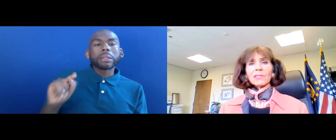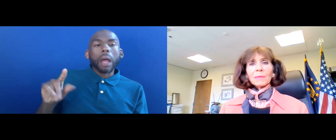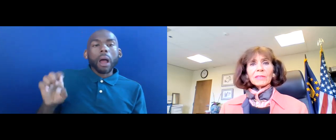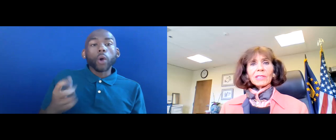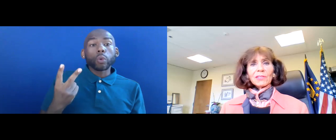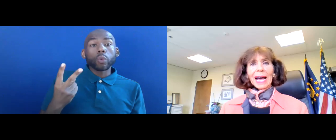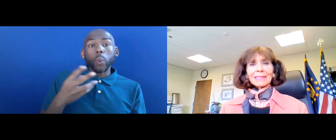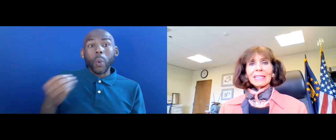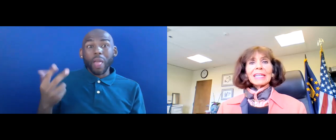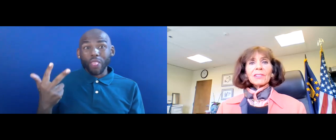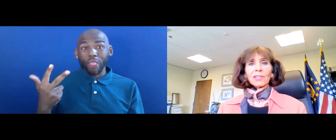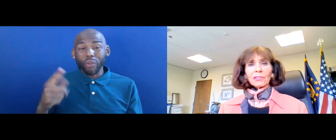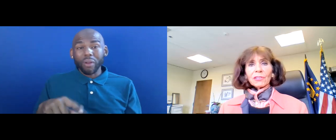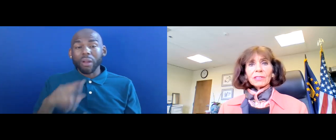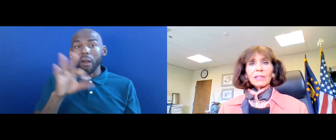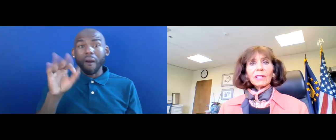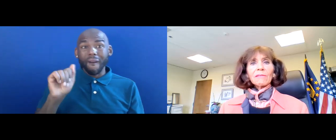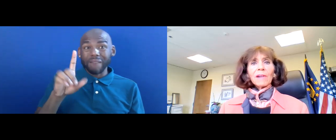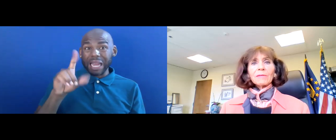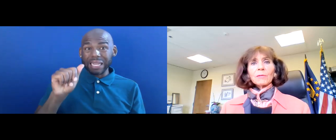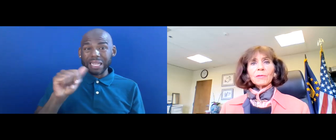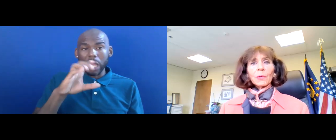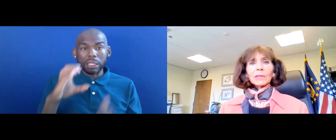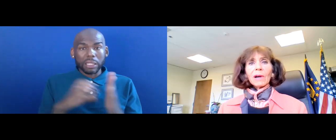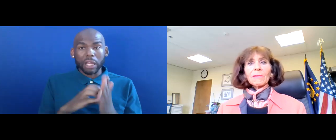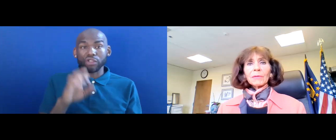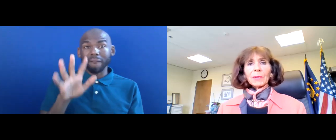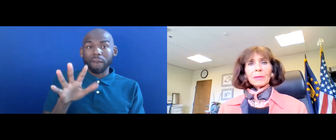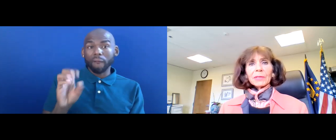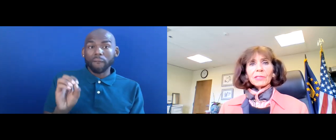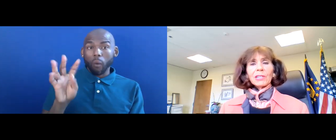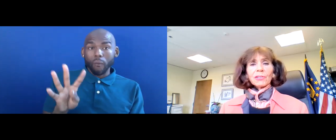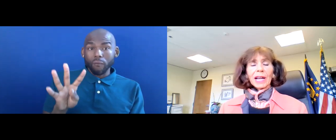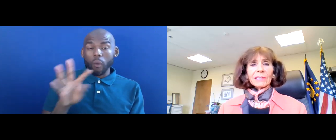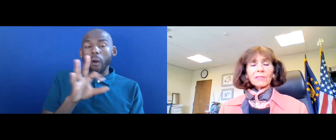DISABILITIES ACT,SECTION 504 OF THE REHABILITATION ACT